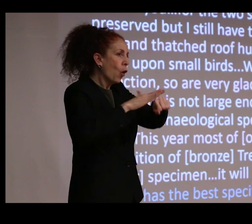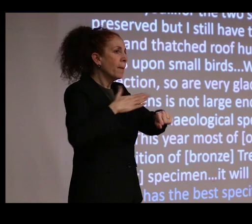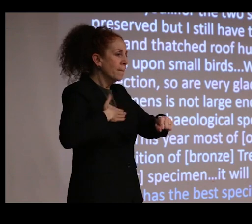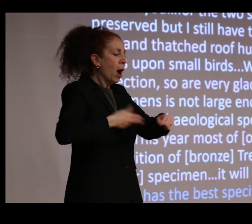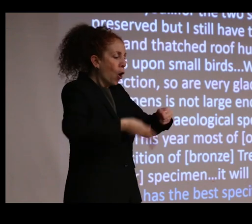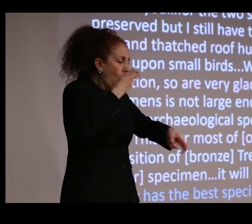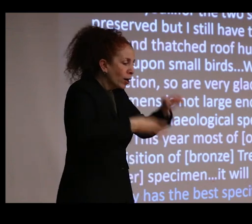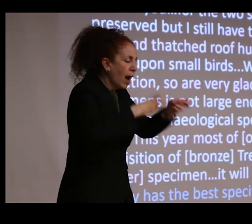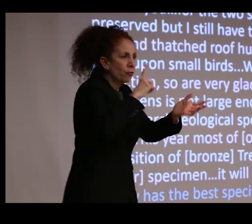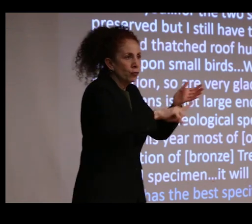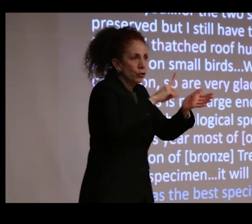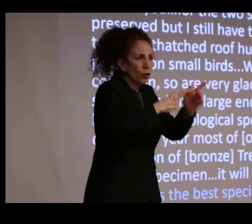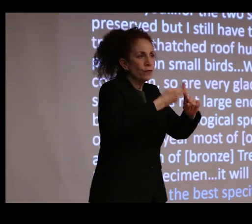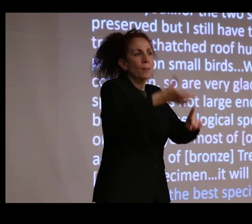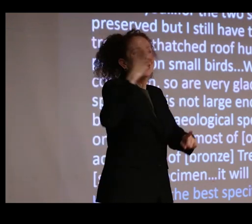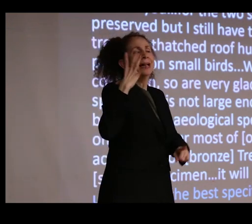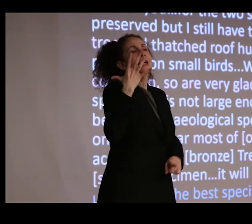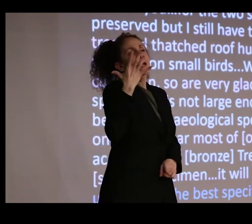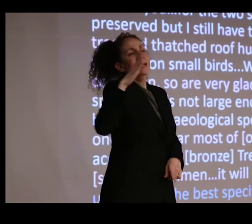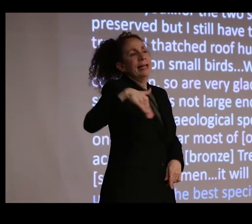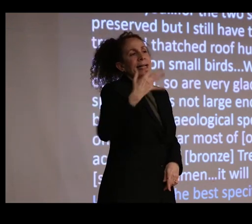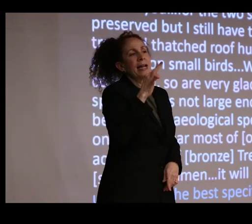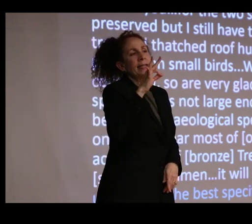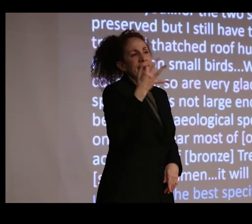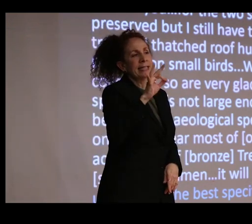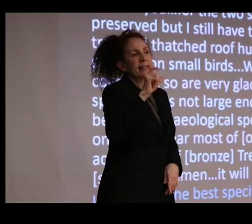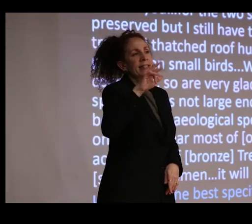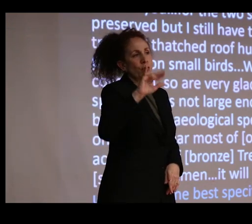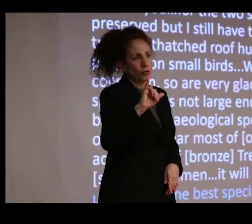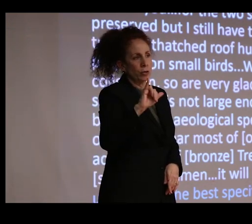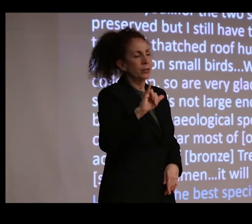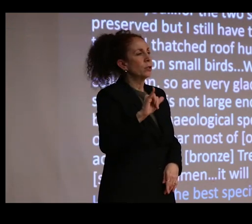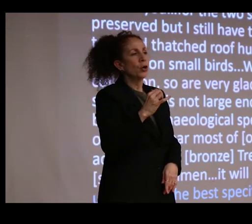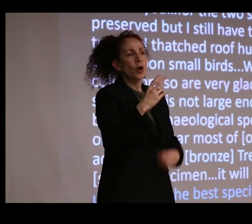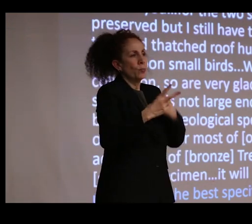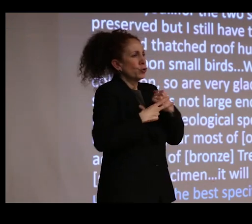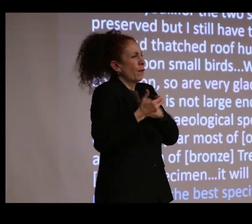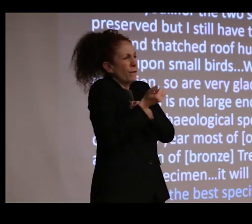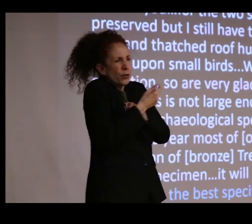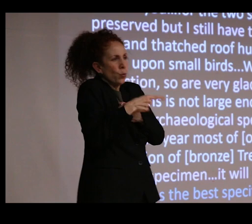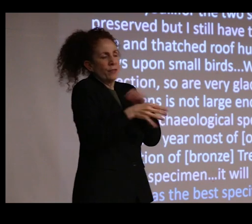in the late 19th and early 20th centuries, preserves very few women's voices, certainly not